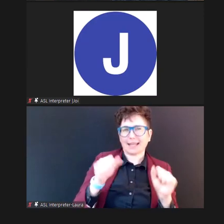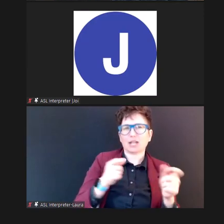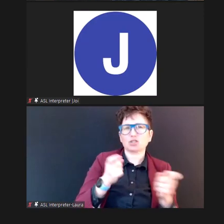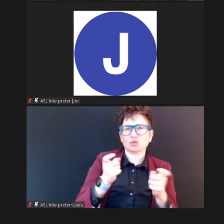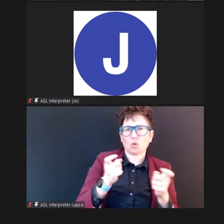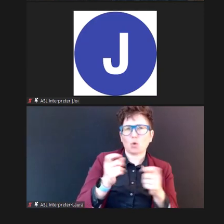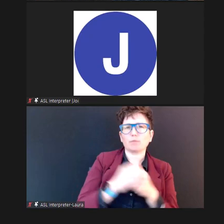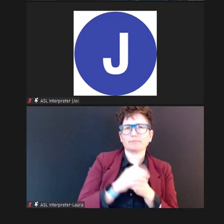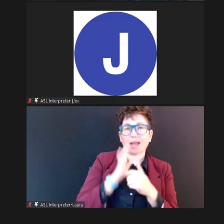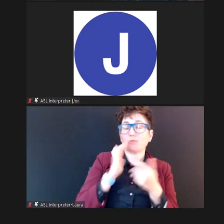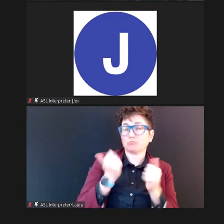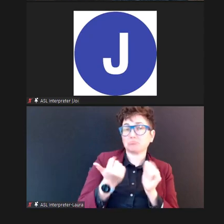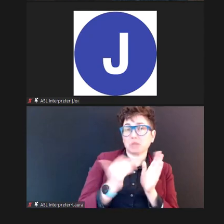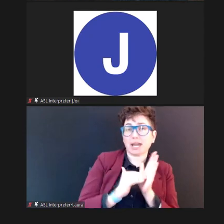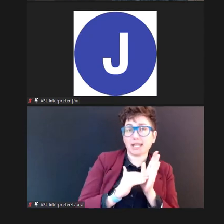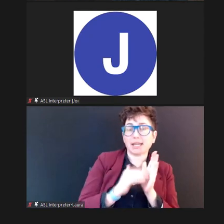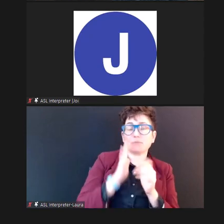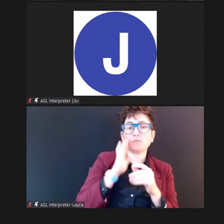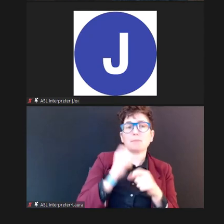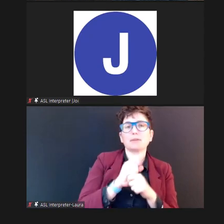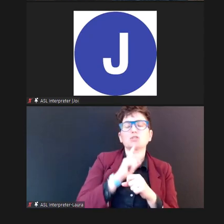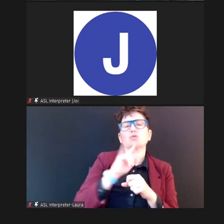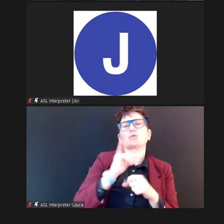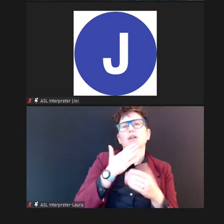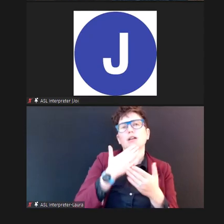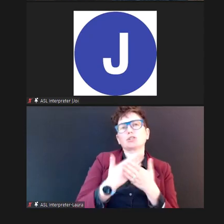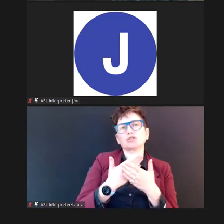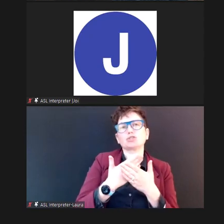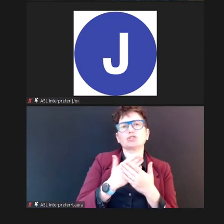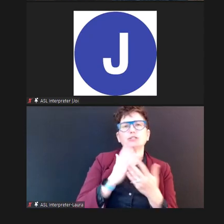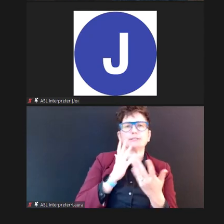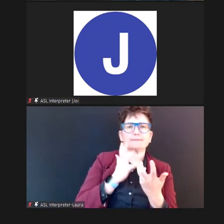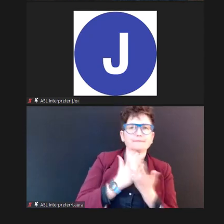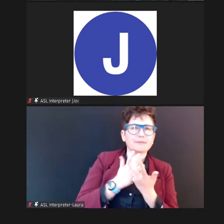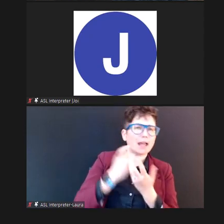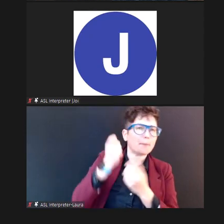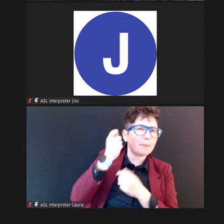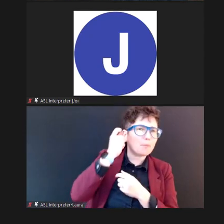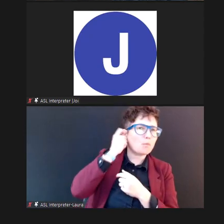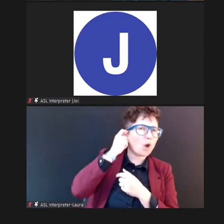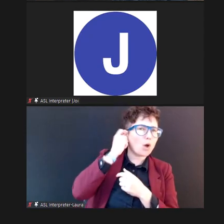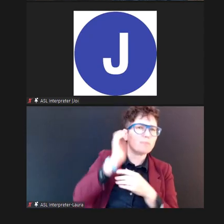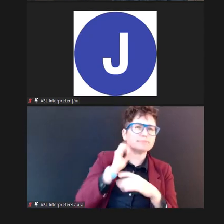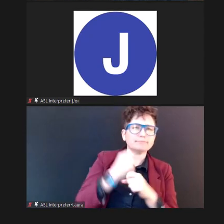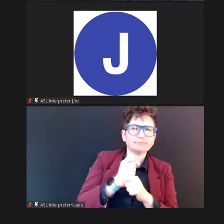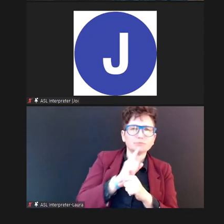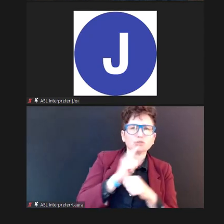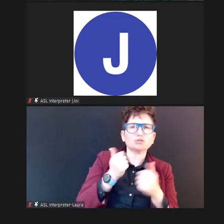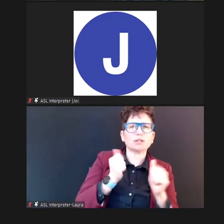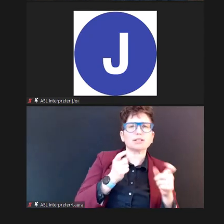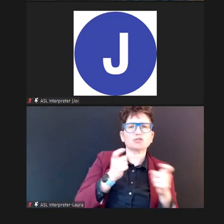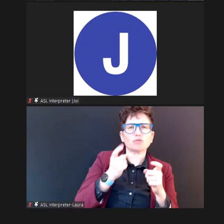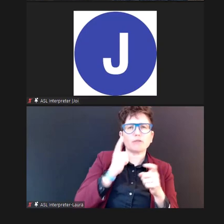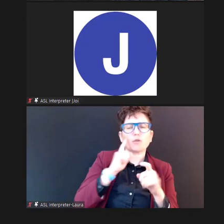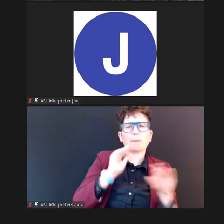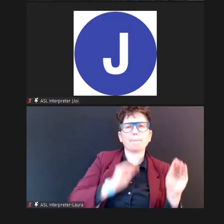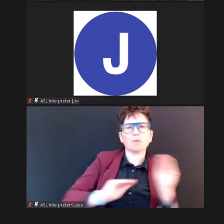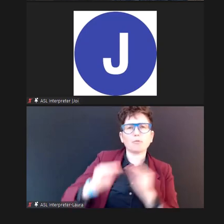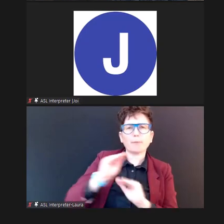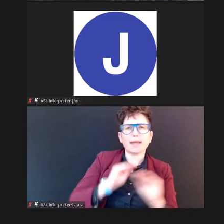I'm going to ensure that I got good probe fit; that I was trying to control, for movement, or internal-external noise that could